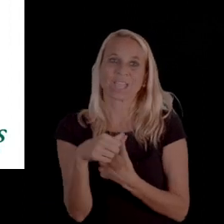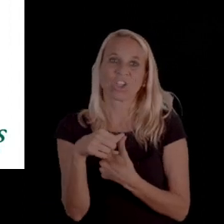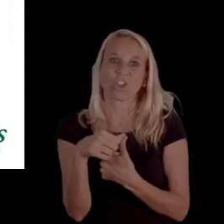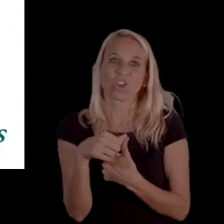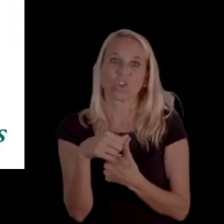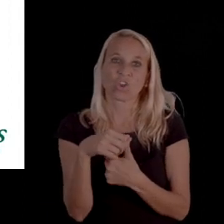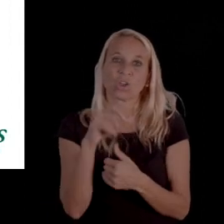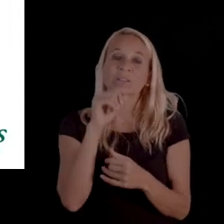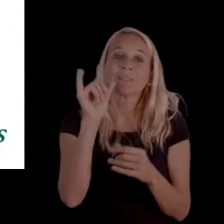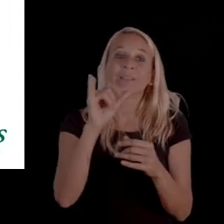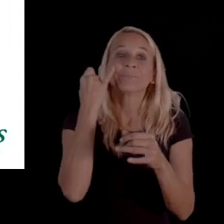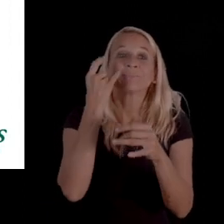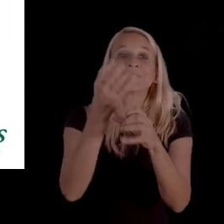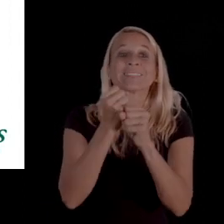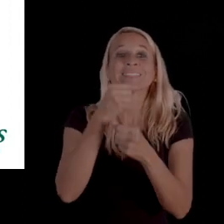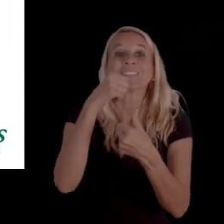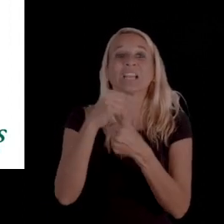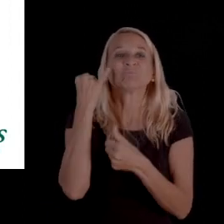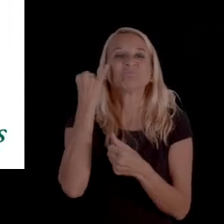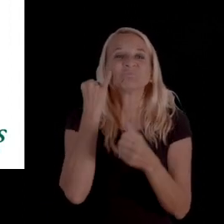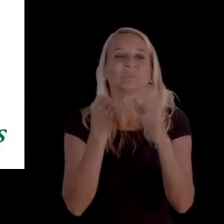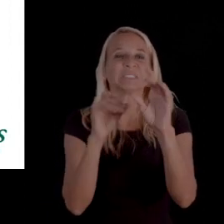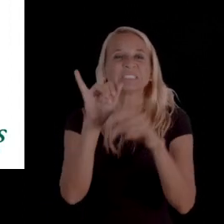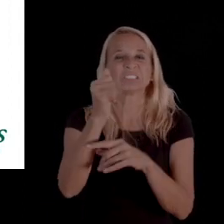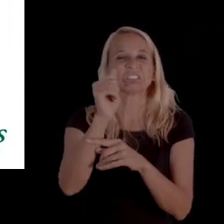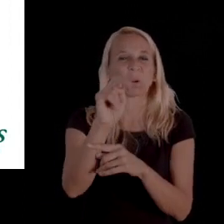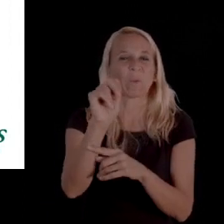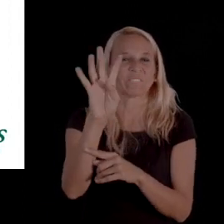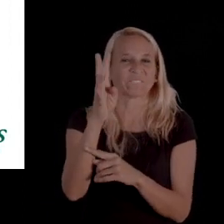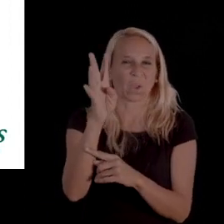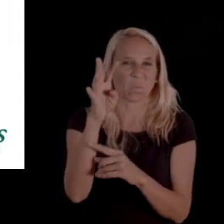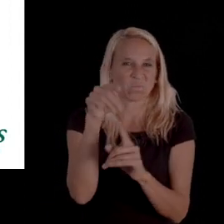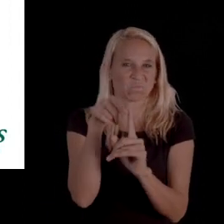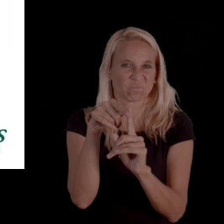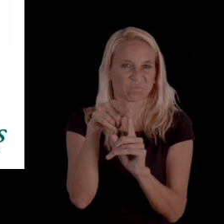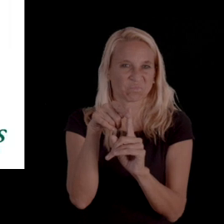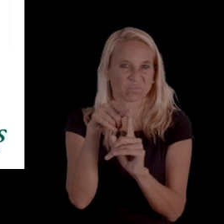It shouldn't be that you received the letter dated, let's say January 4th